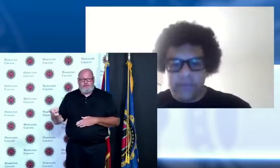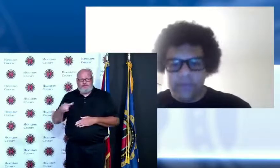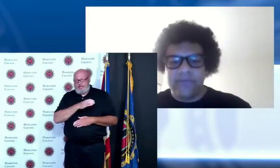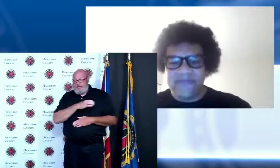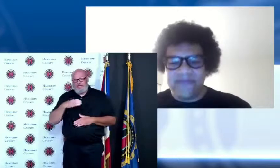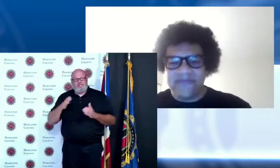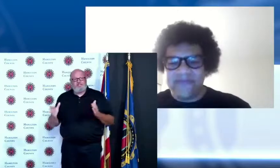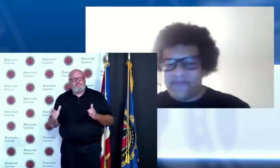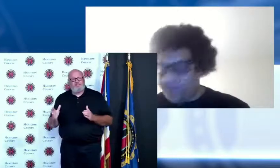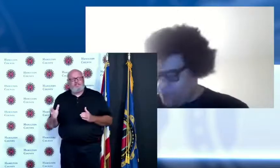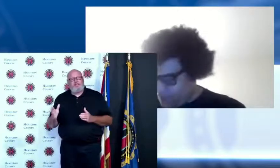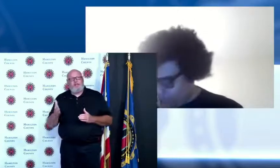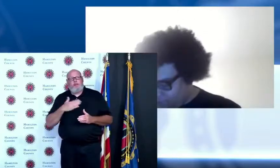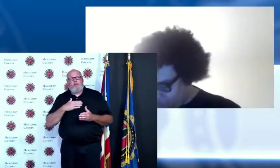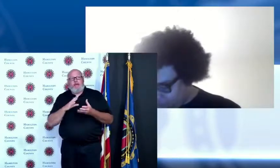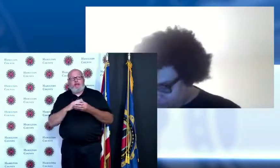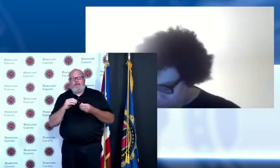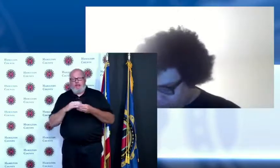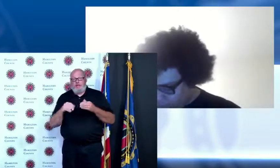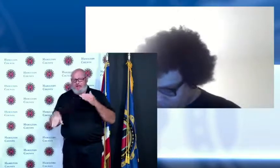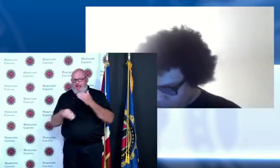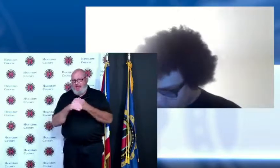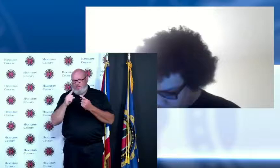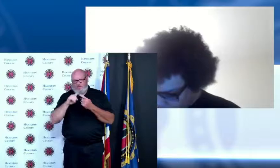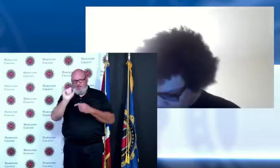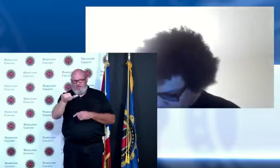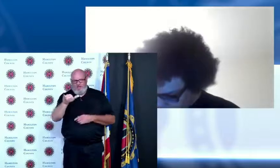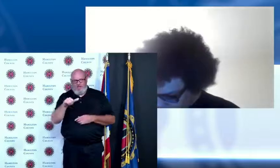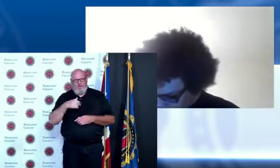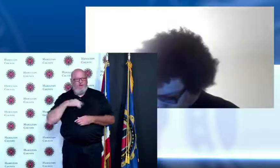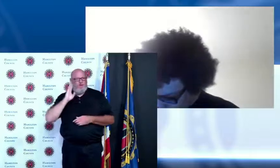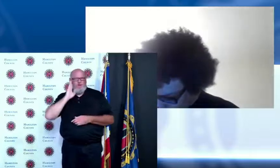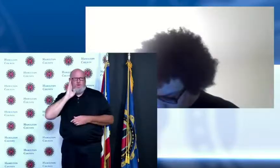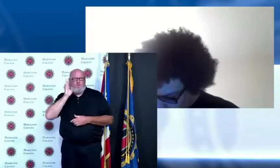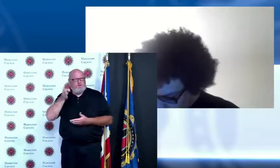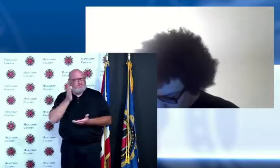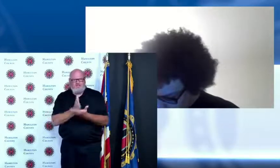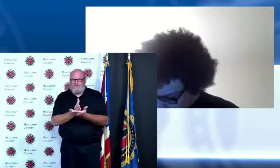it's not like we're stopping the work right we're gonna stop doing the briefings because so